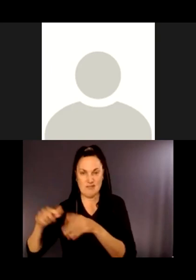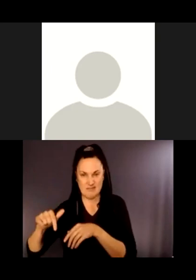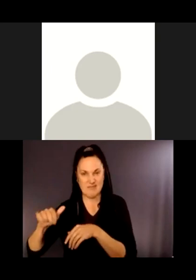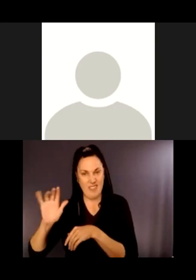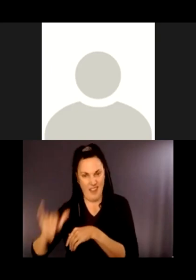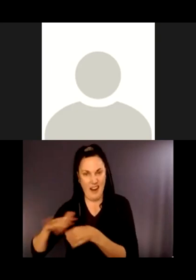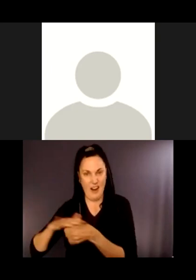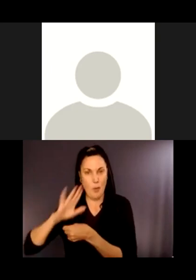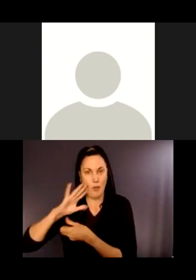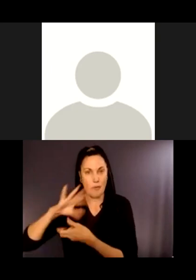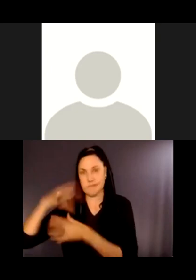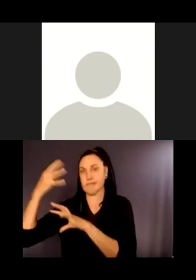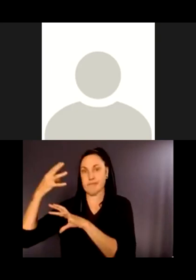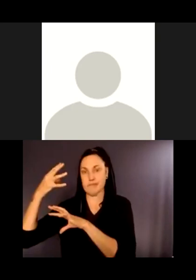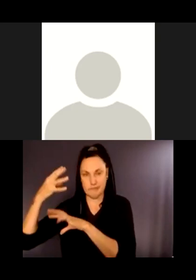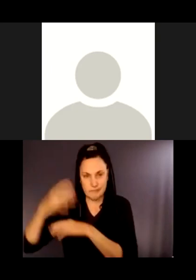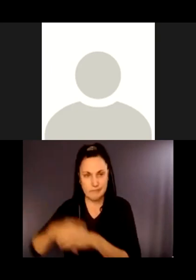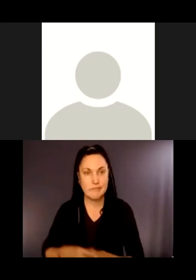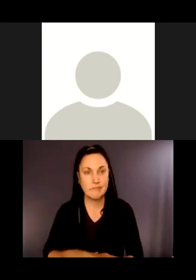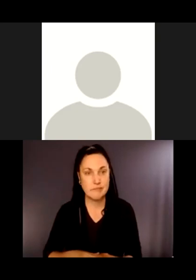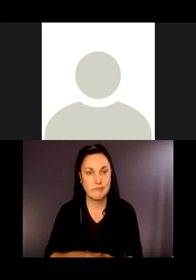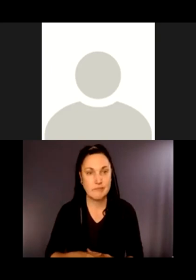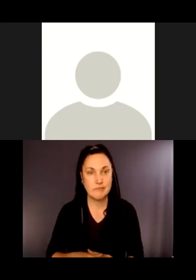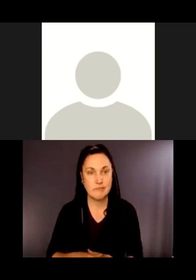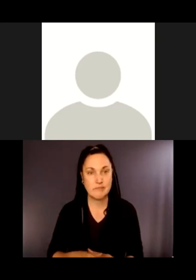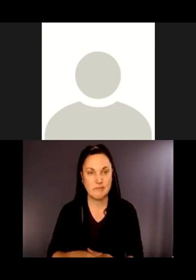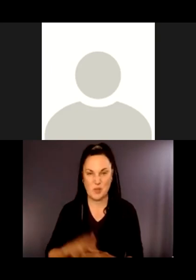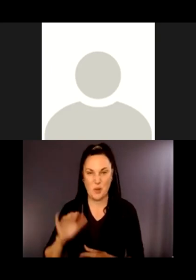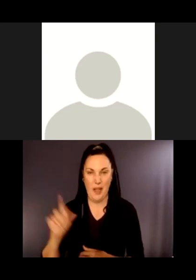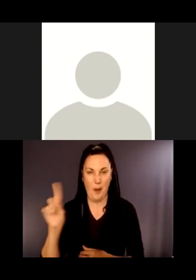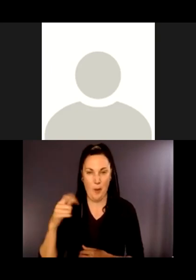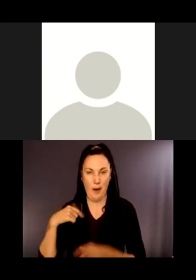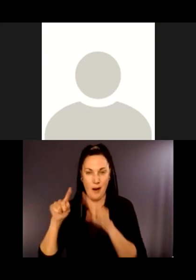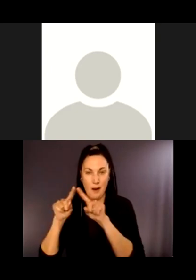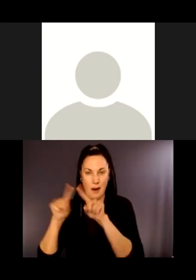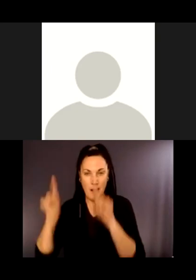property, the irregular green shapes that are City of Bellevue parks property.